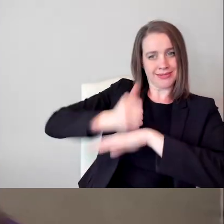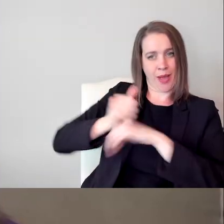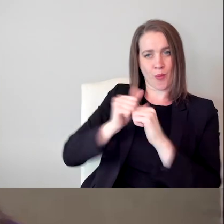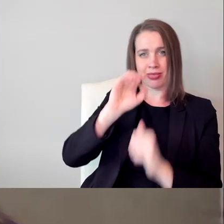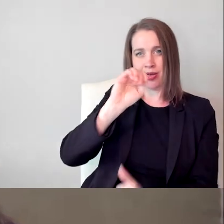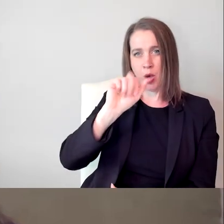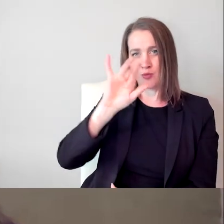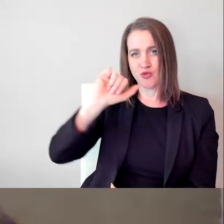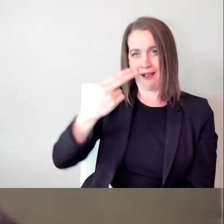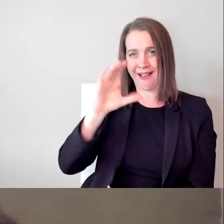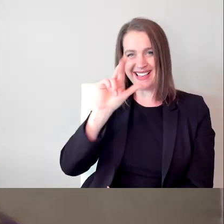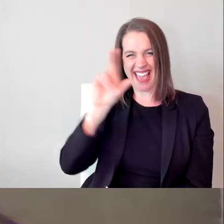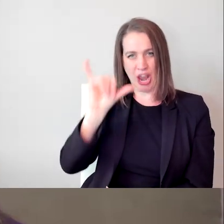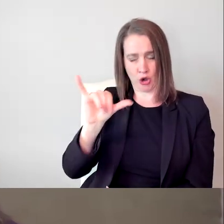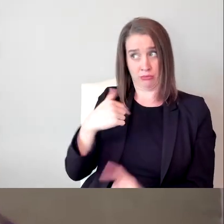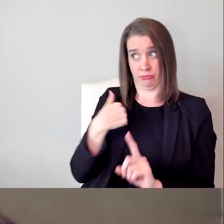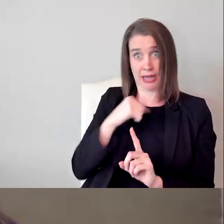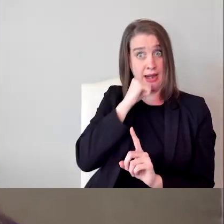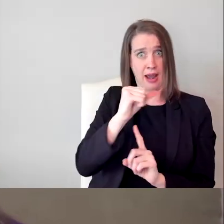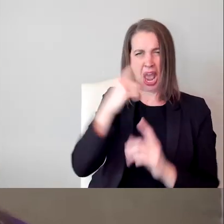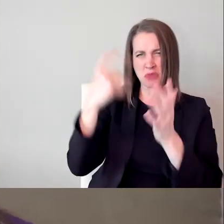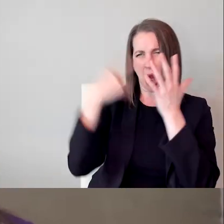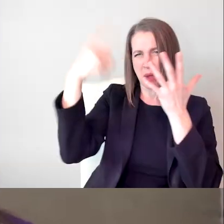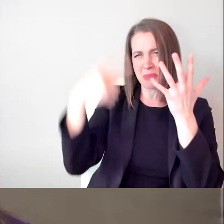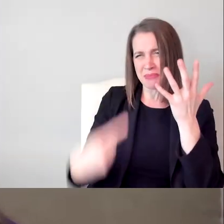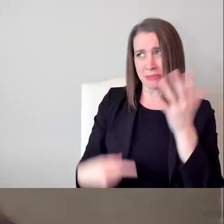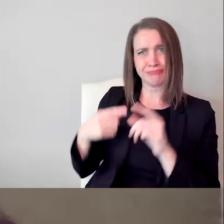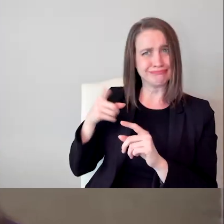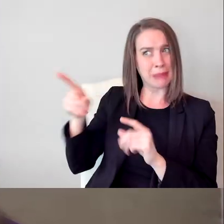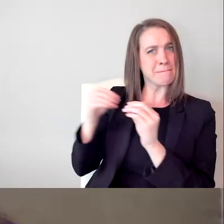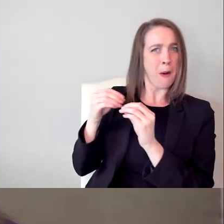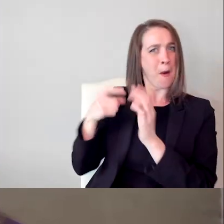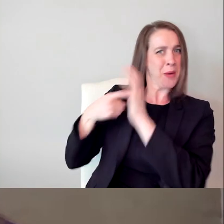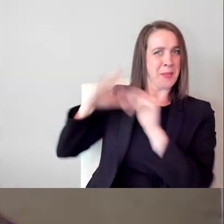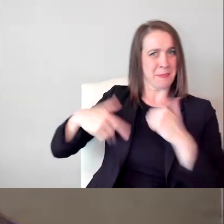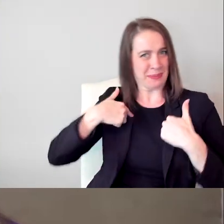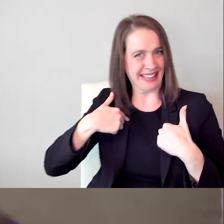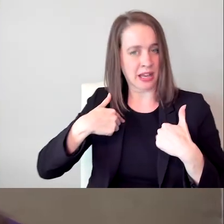So we have to get rid of that fear of asking but also understand that we